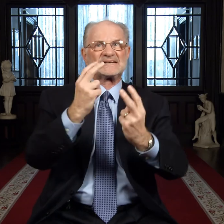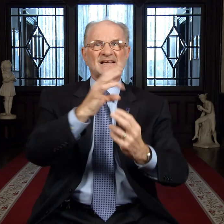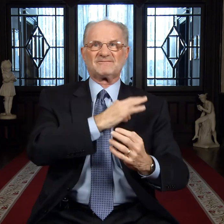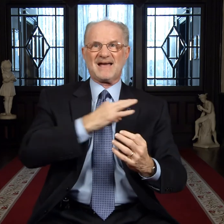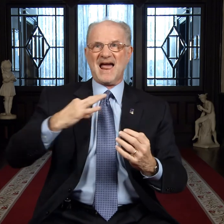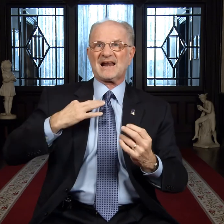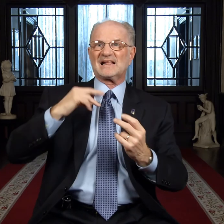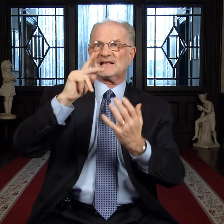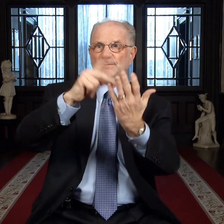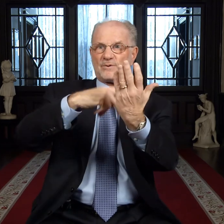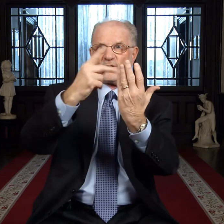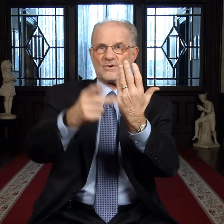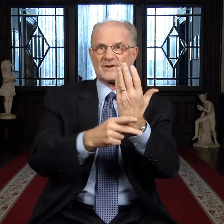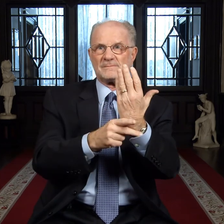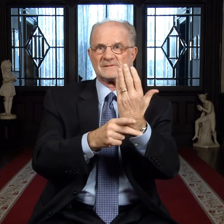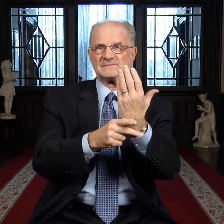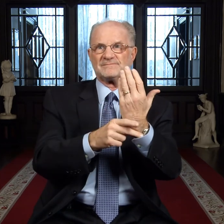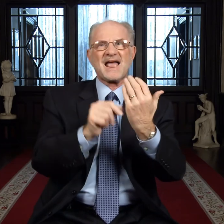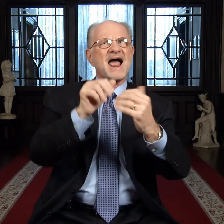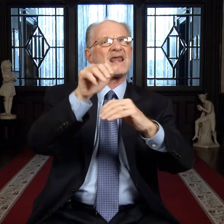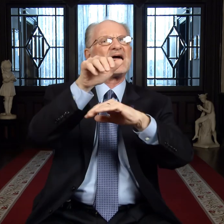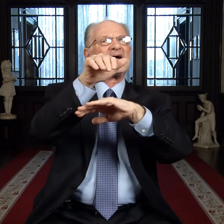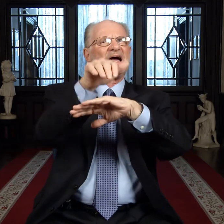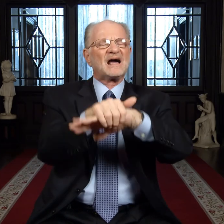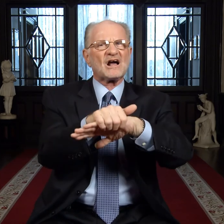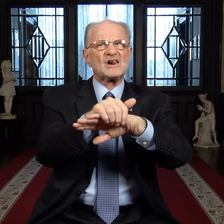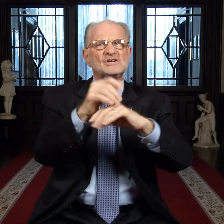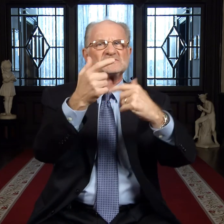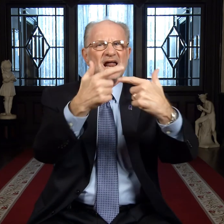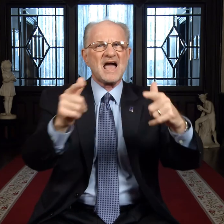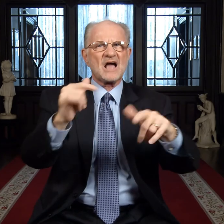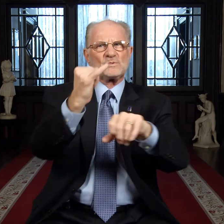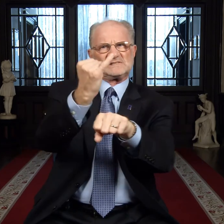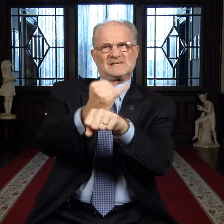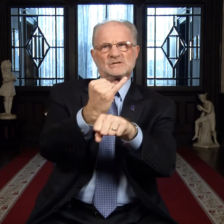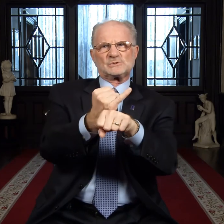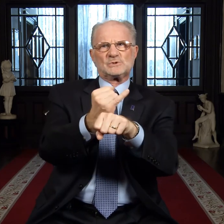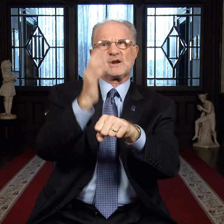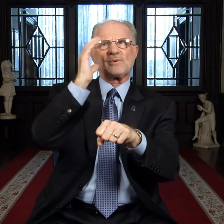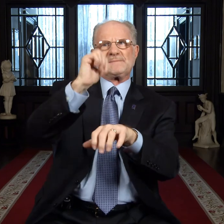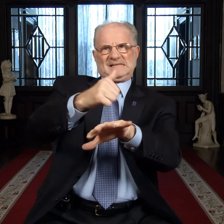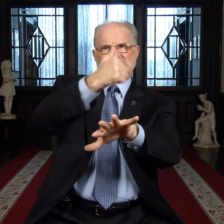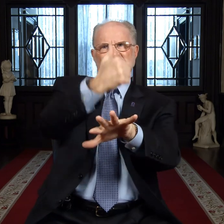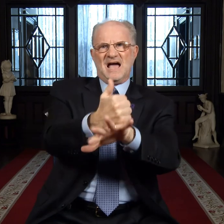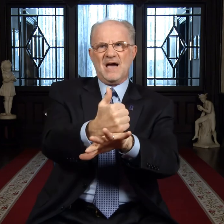And visiting faculty programs. An English Language Institute will be established